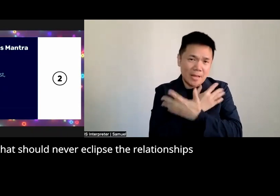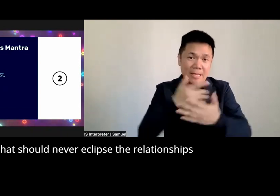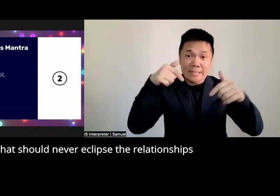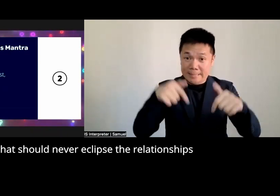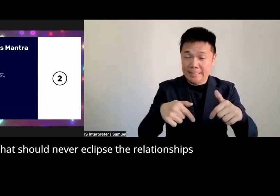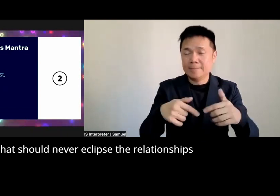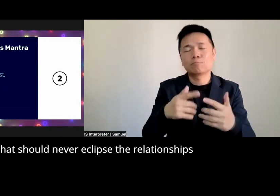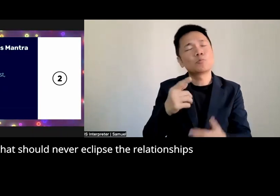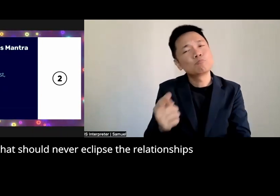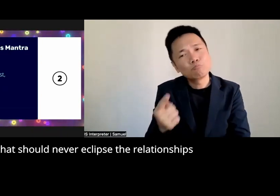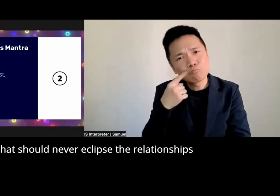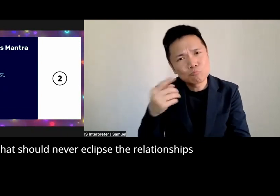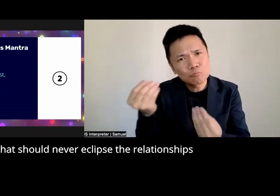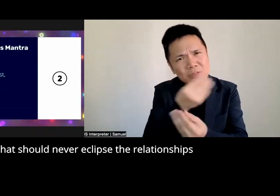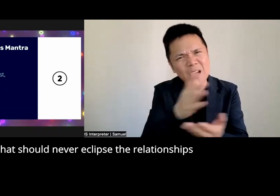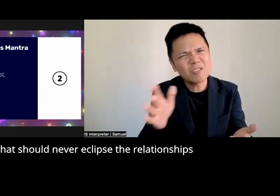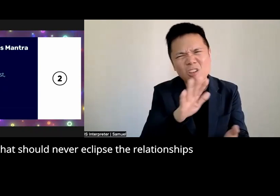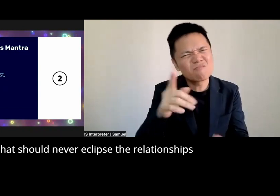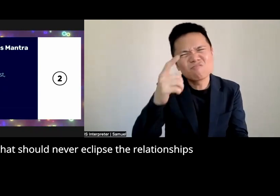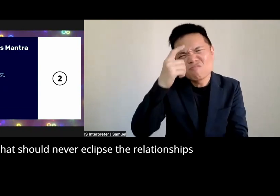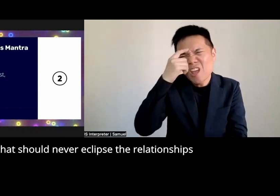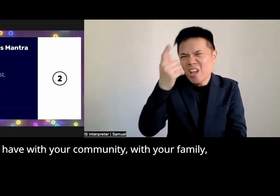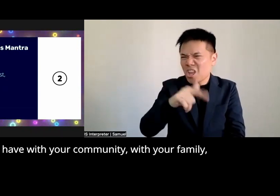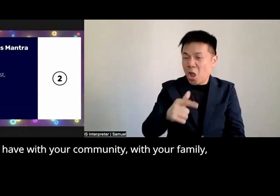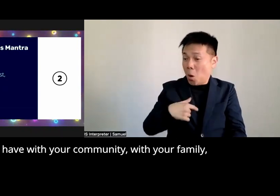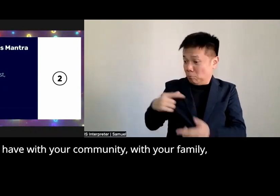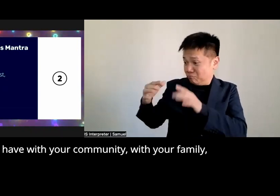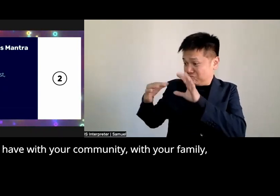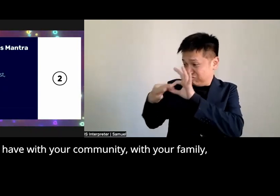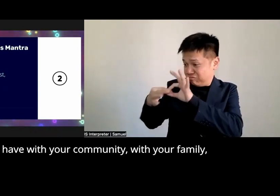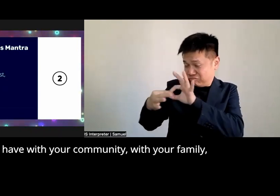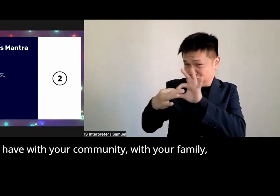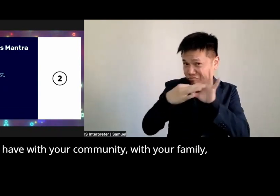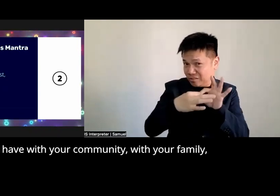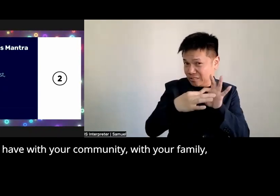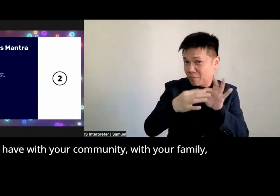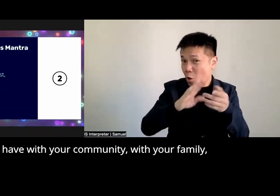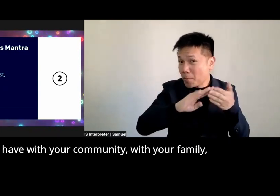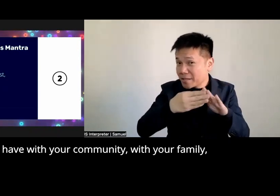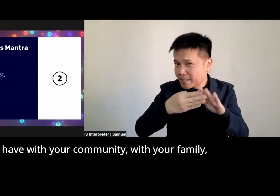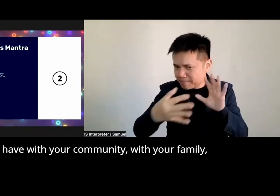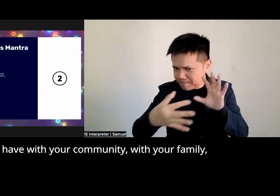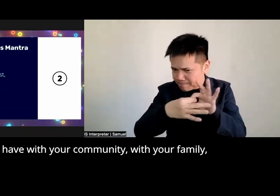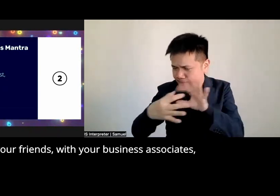that should never eclipse the relationships that you have with your community with your family with